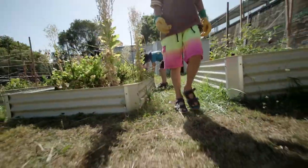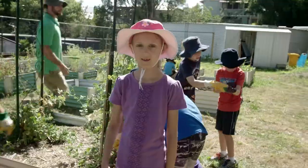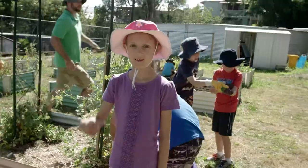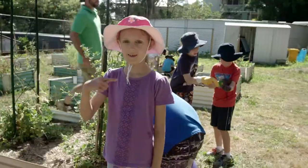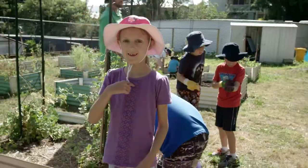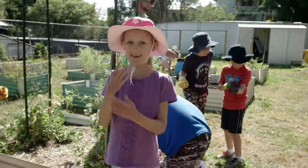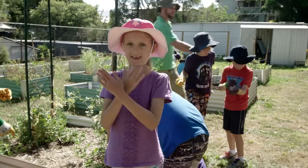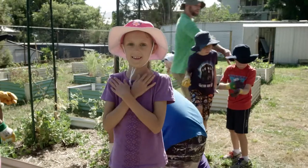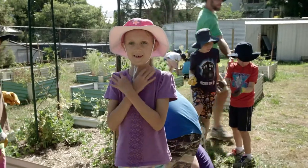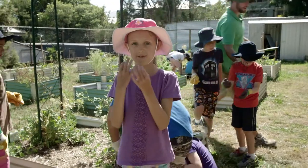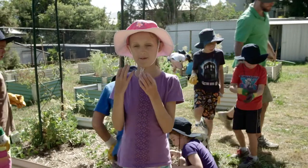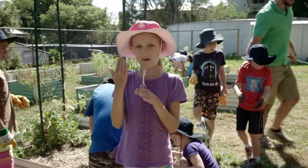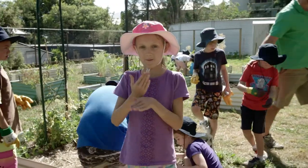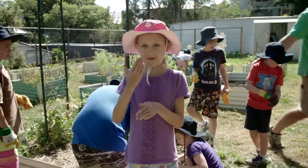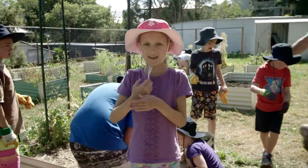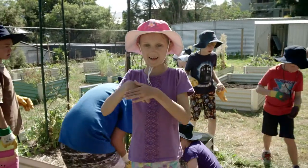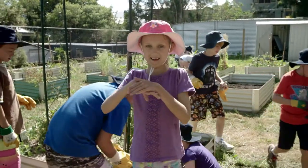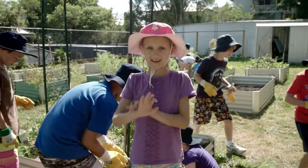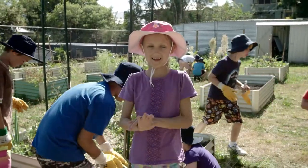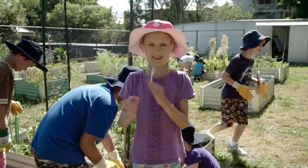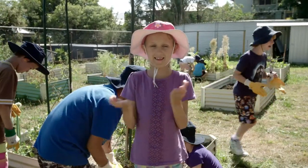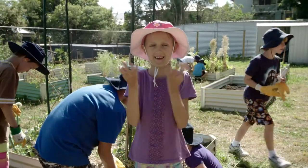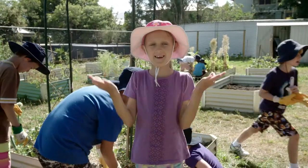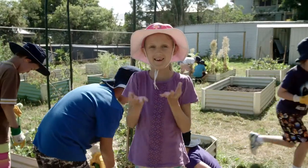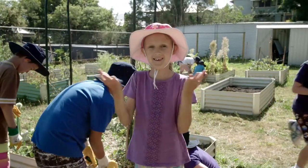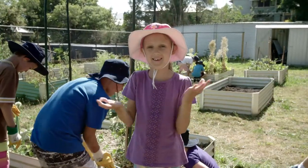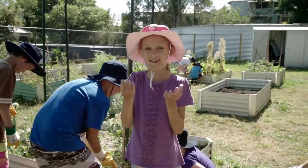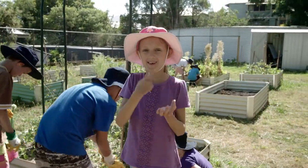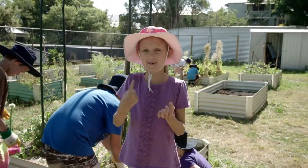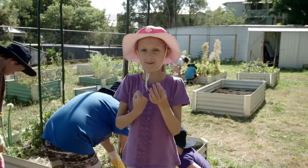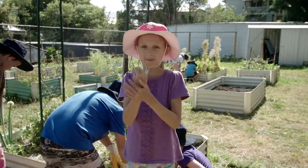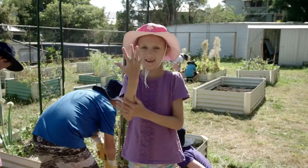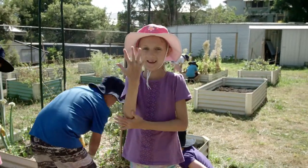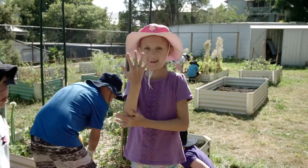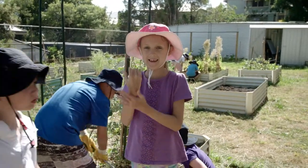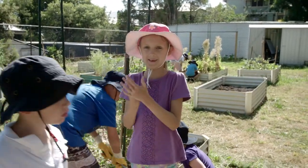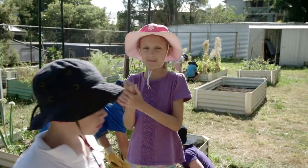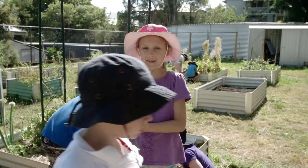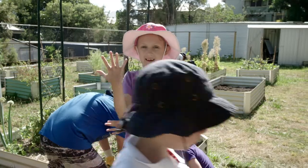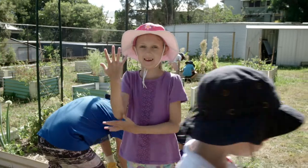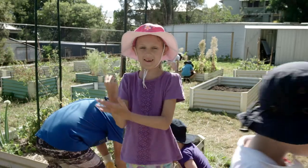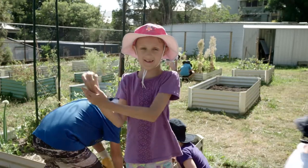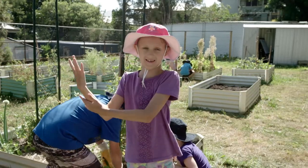I love working in the garden, growing plants.